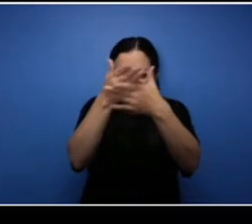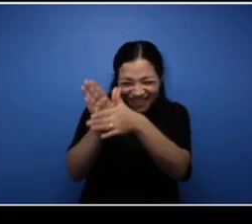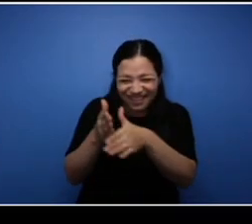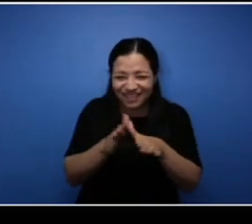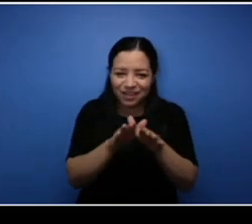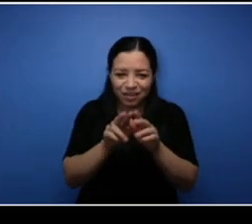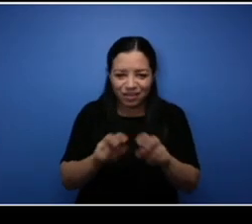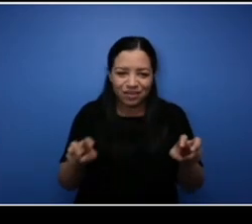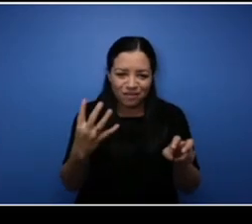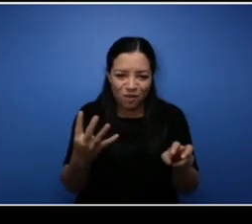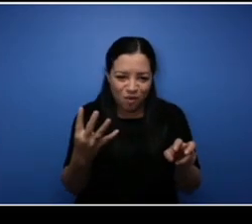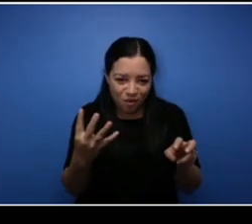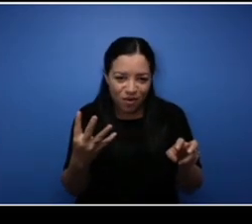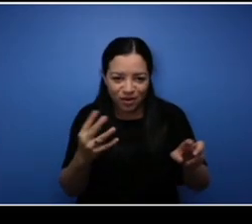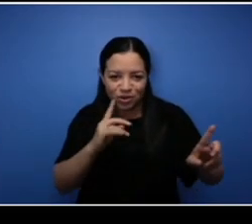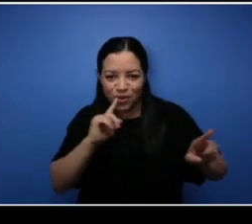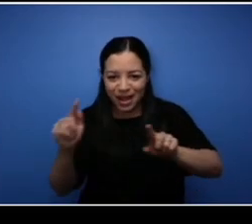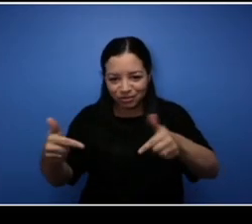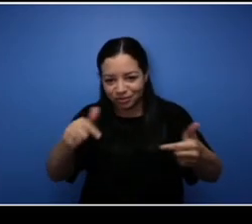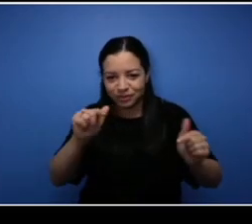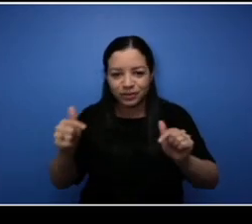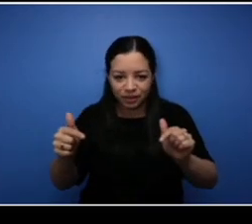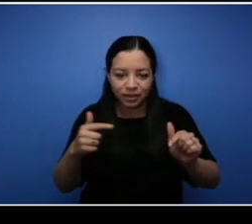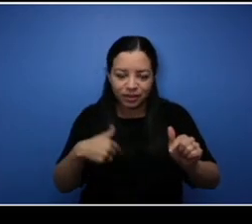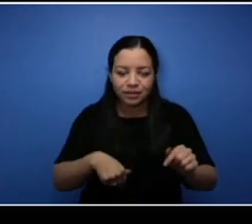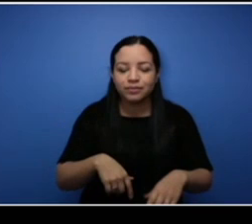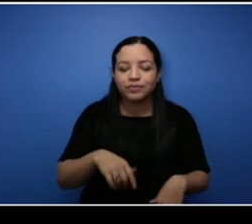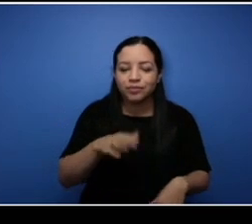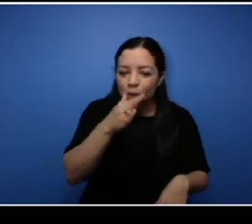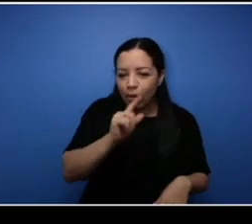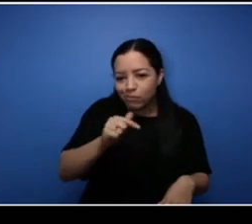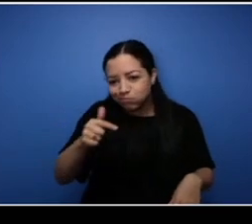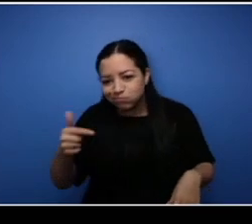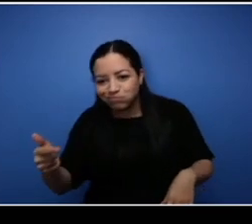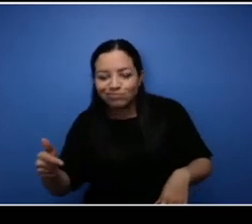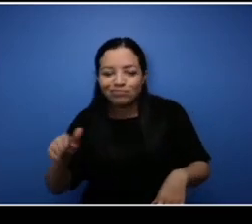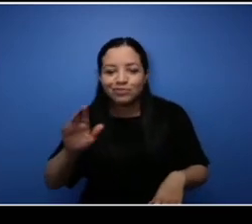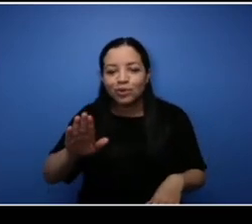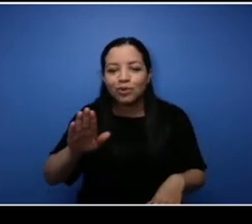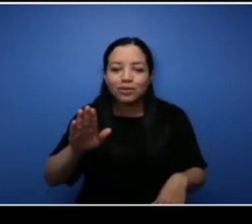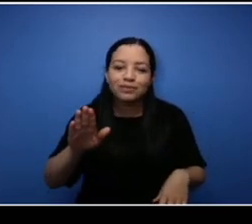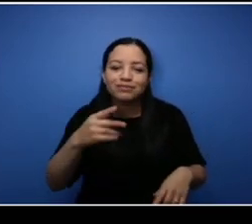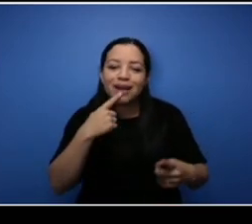to answer so I'll go from each panelist to to give their input on their questions. I